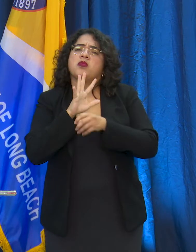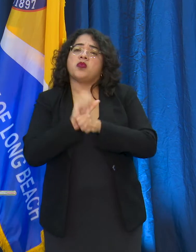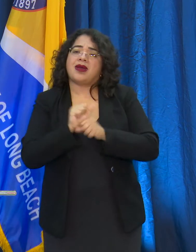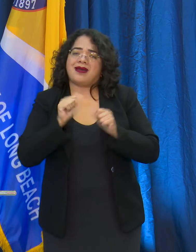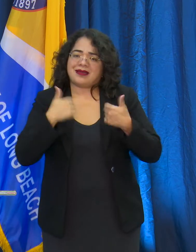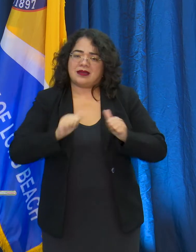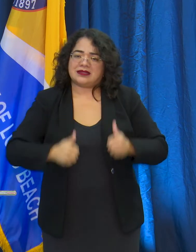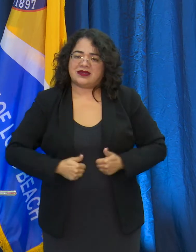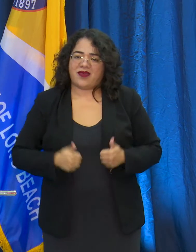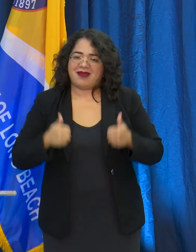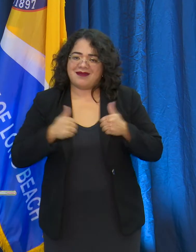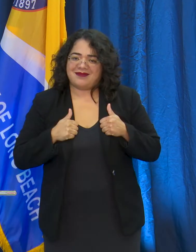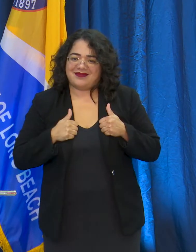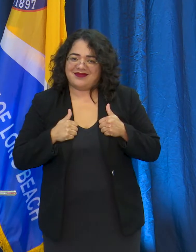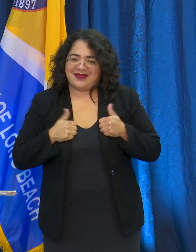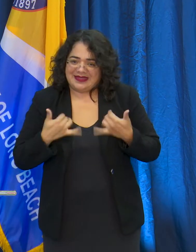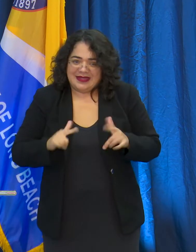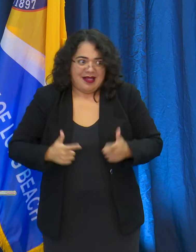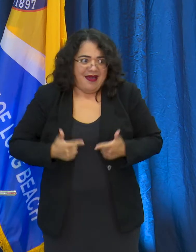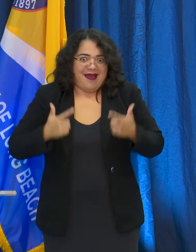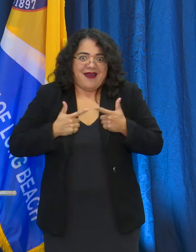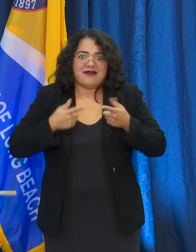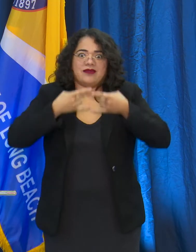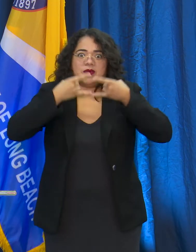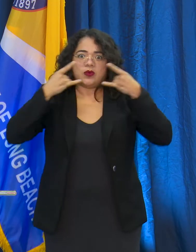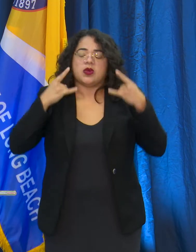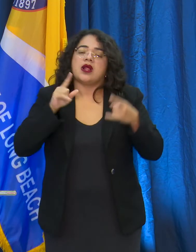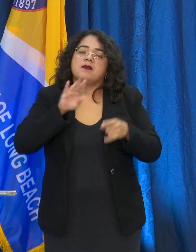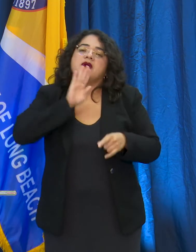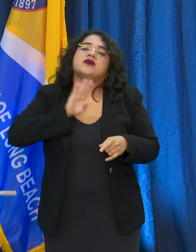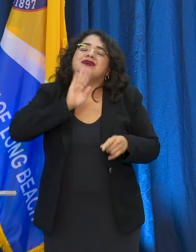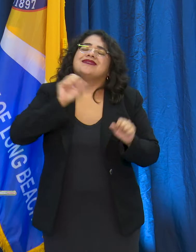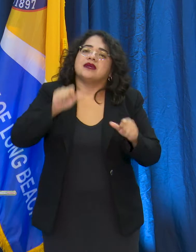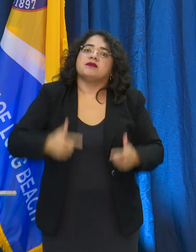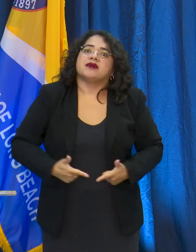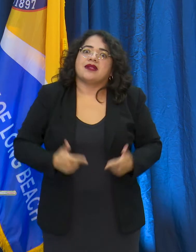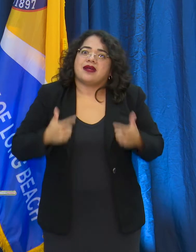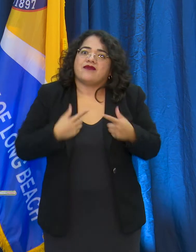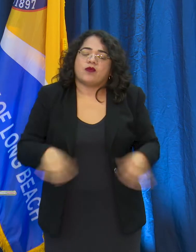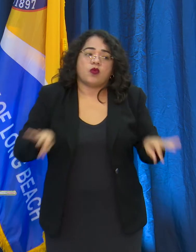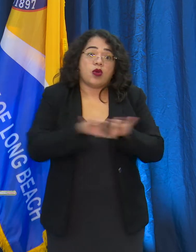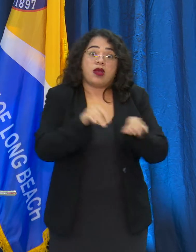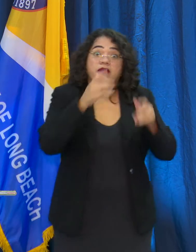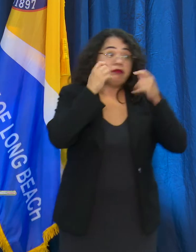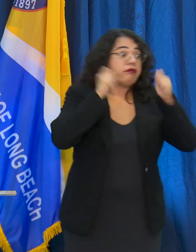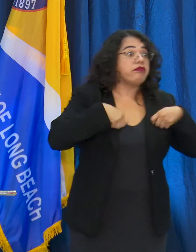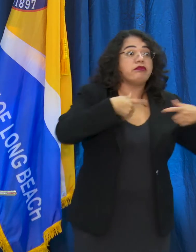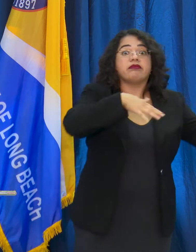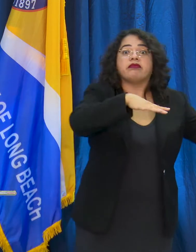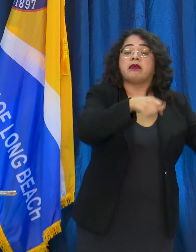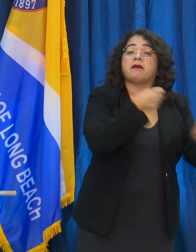losing one of your family members into that space. I'd like to talk a little bit about or share with you